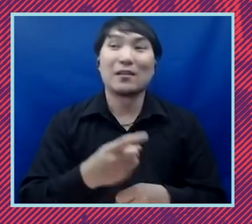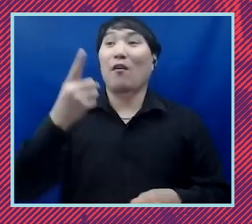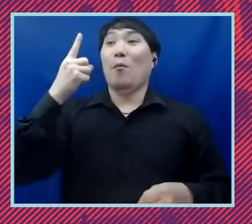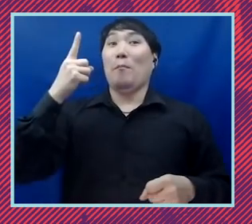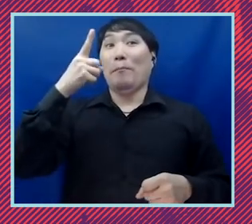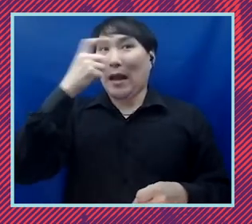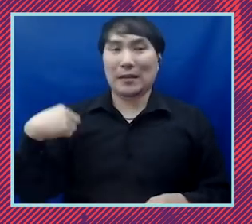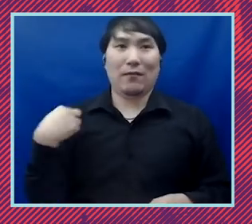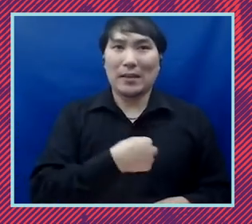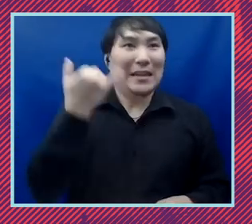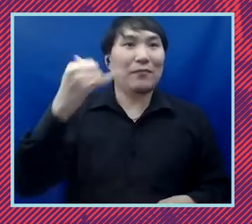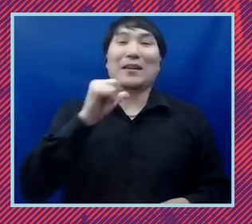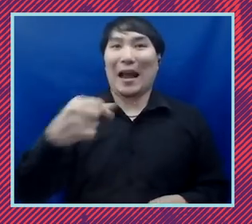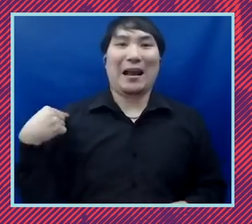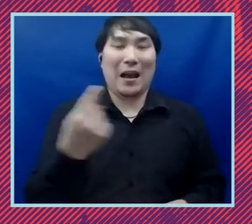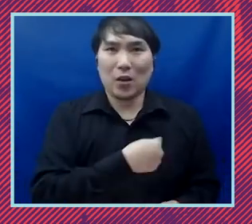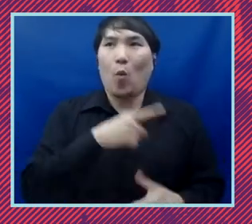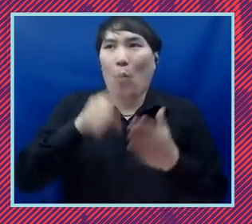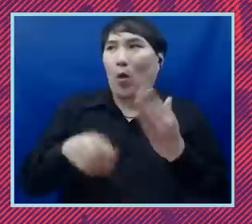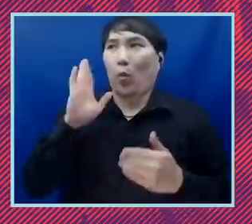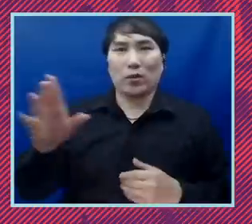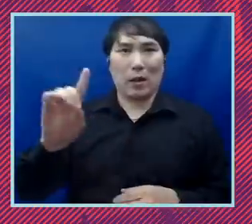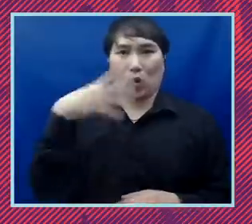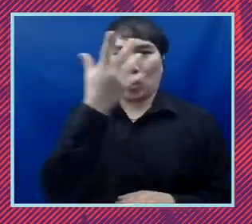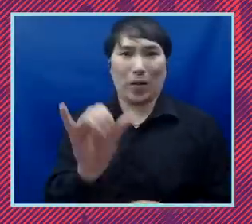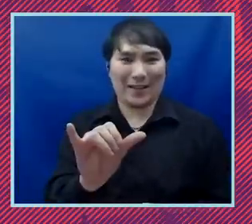what would this democracy in this country look like and then i want you to all feel